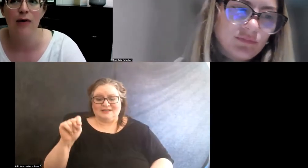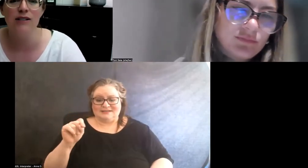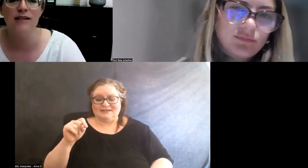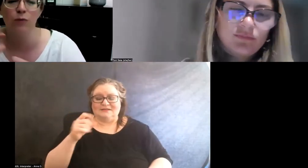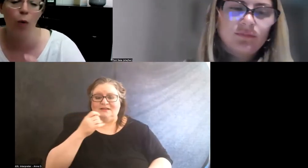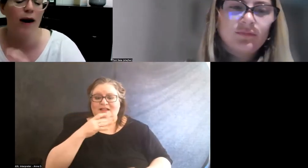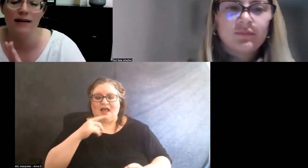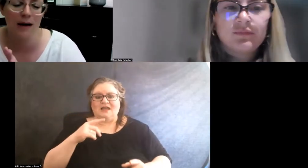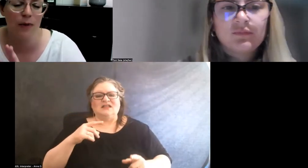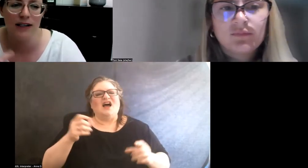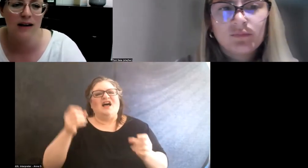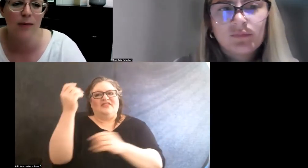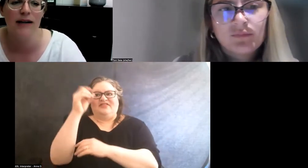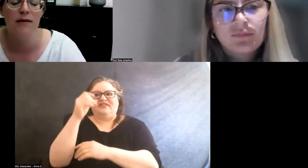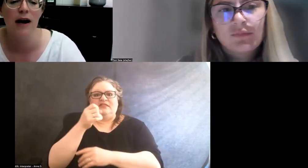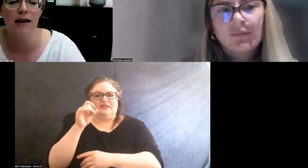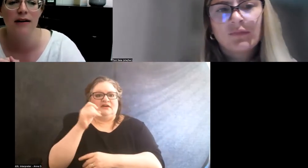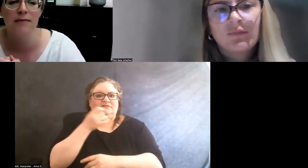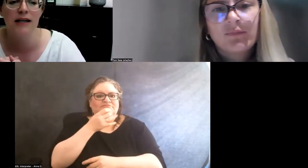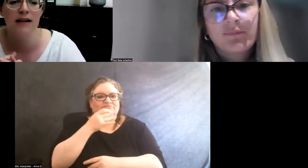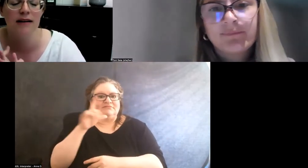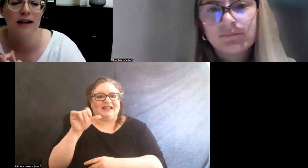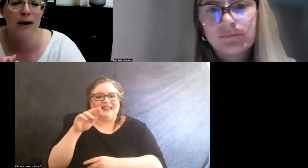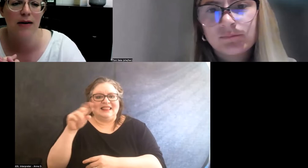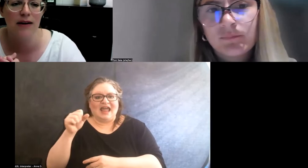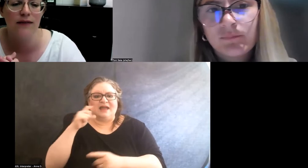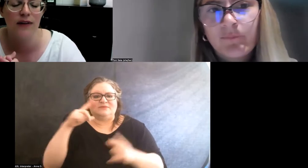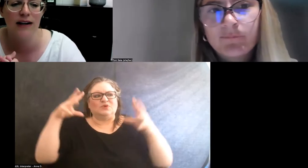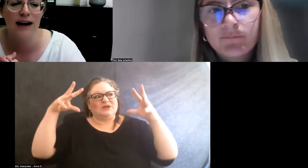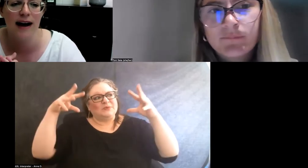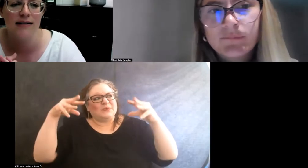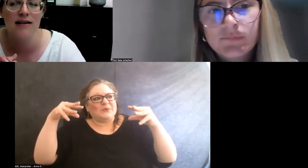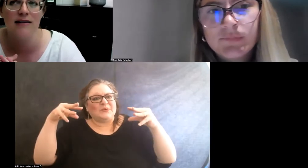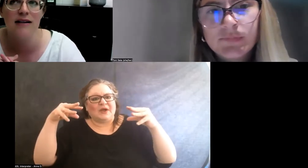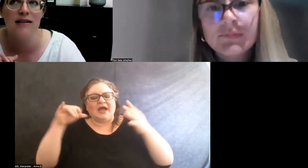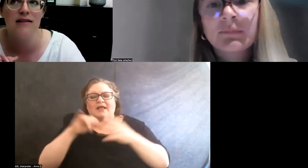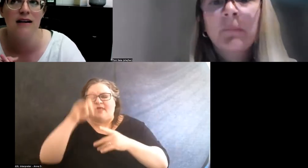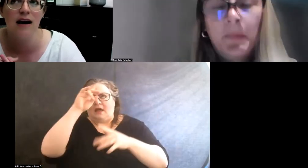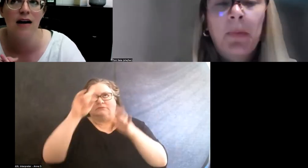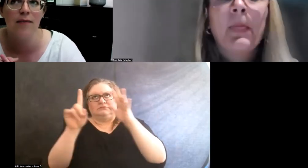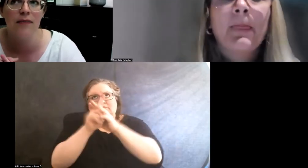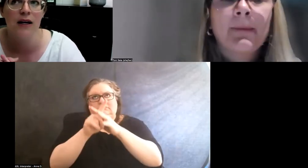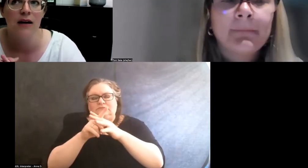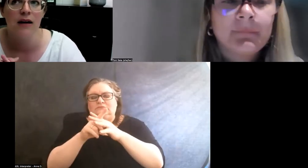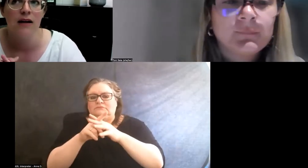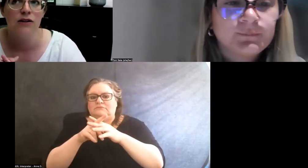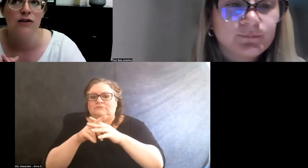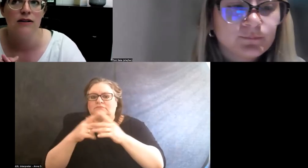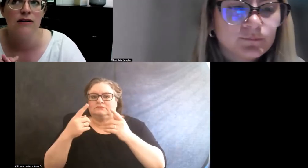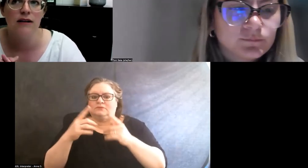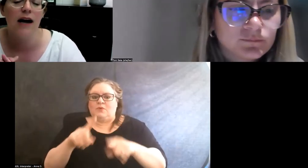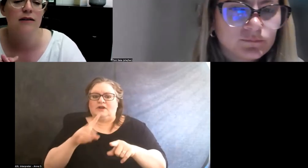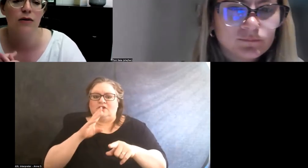That was one example that's coming to mind immediately about conflicting access needs just, yeah.